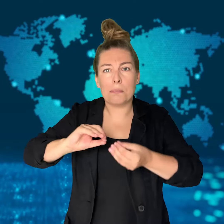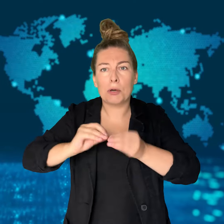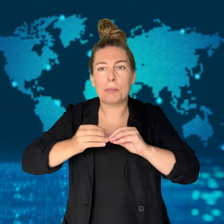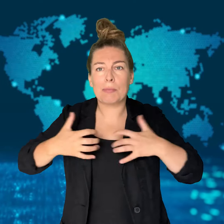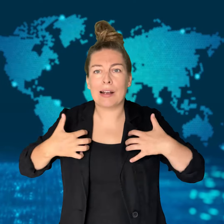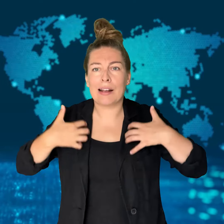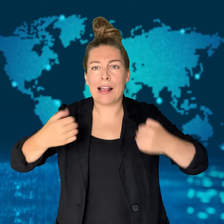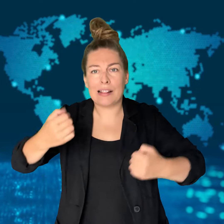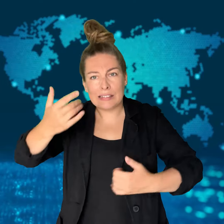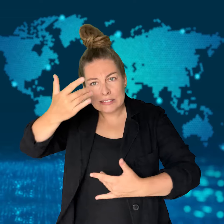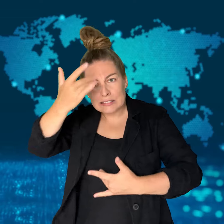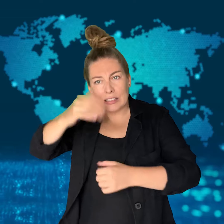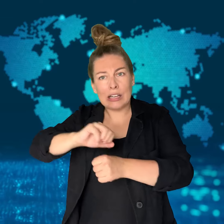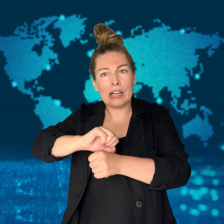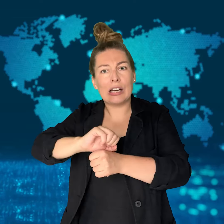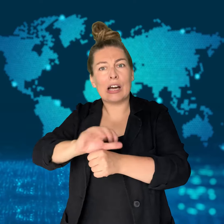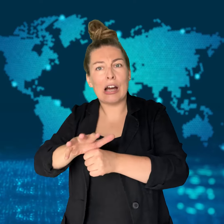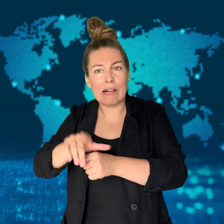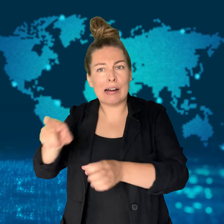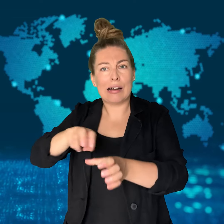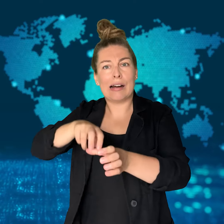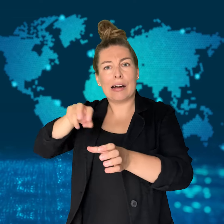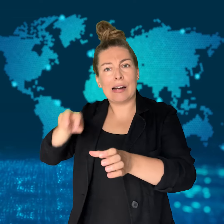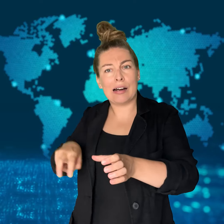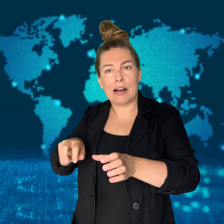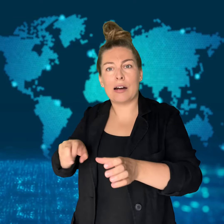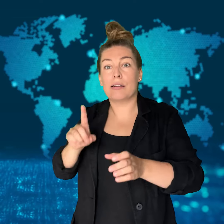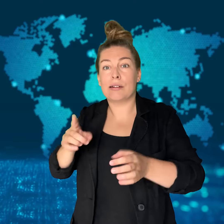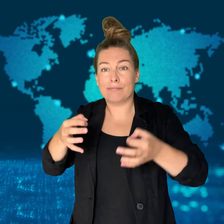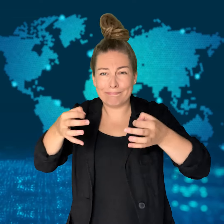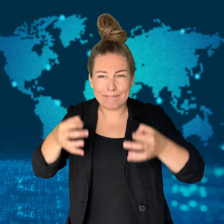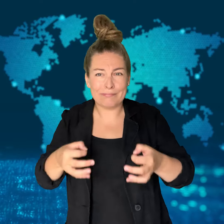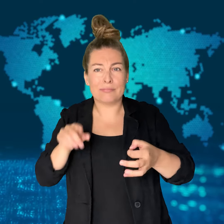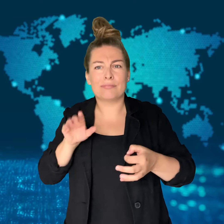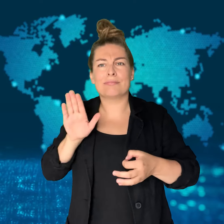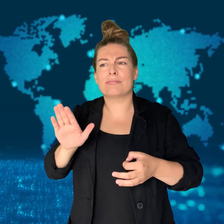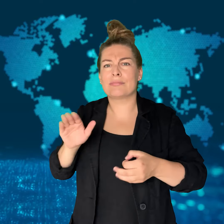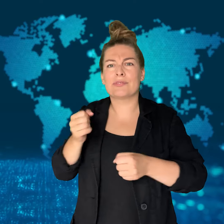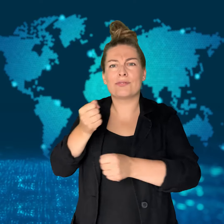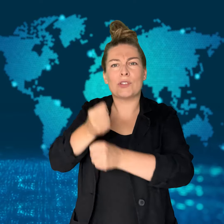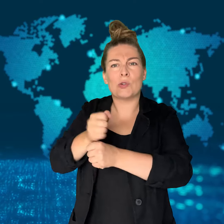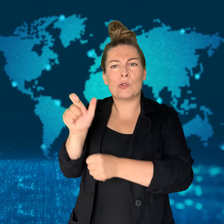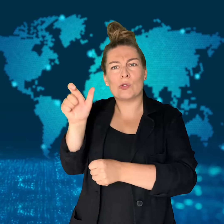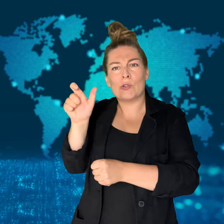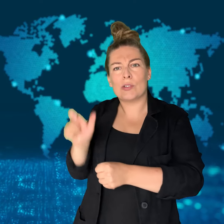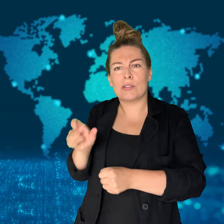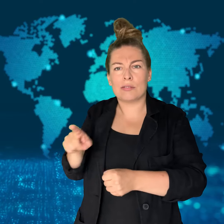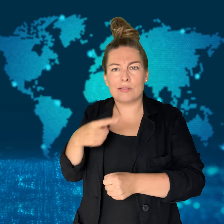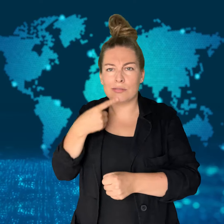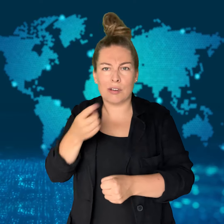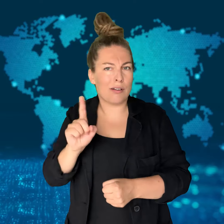he did not withdraw for medical reasons.